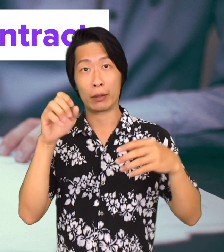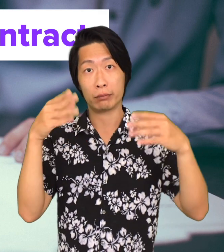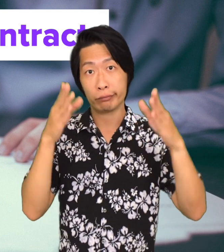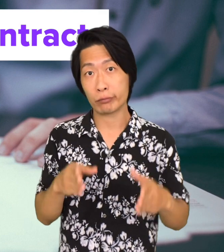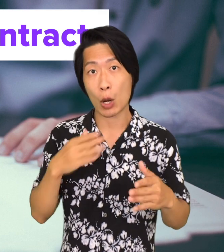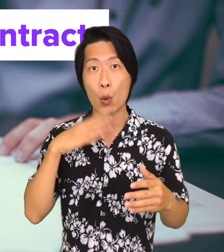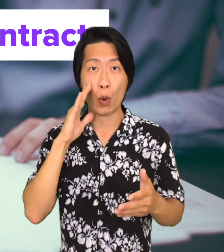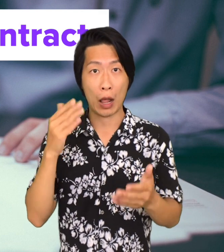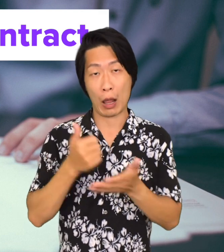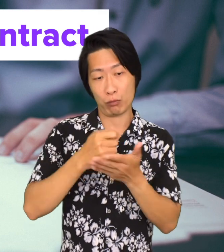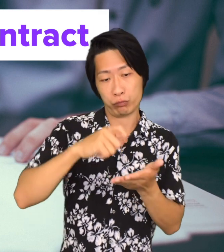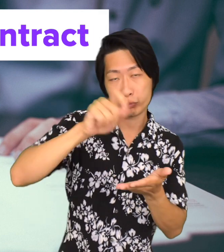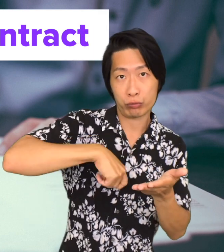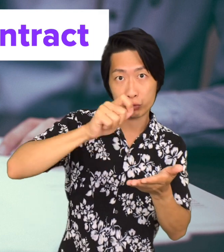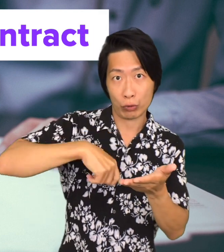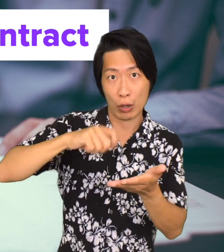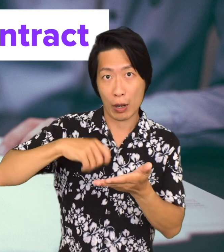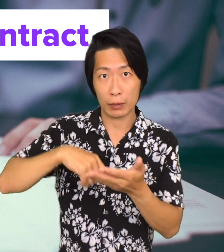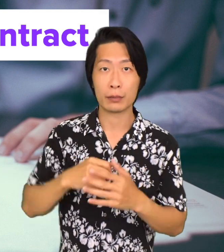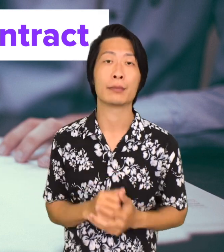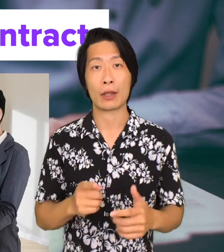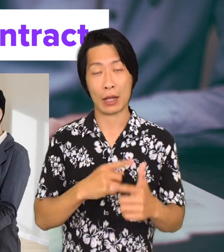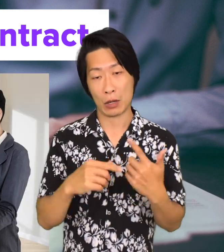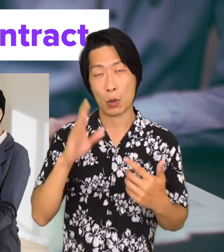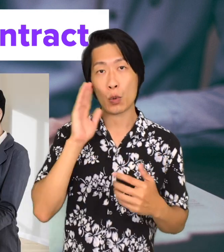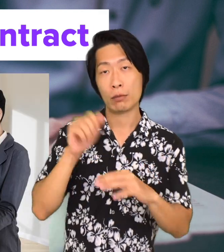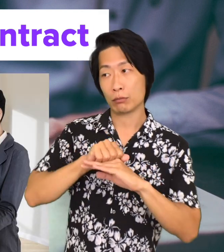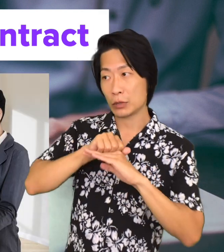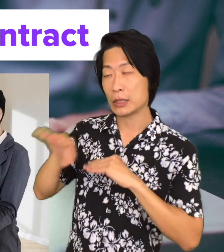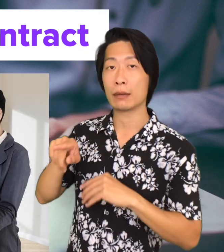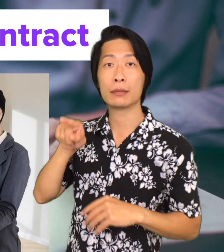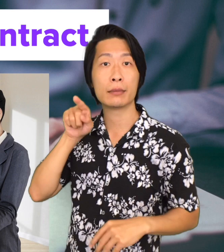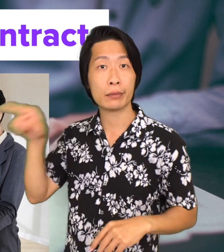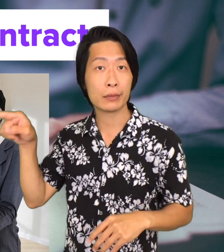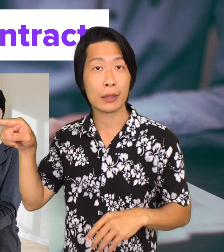up this purchase contract for you and then we will be sending it to